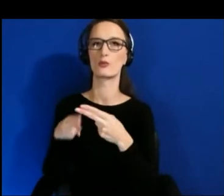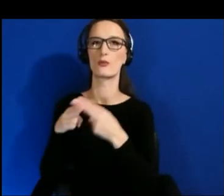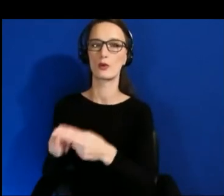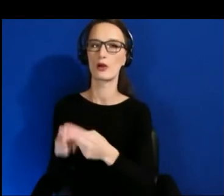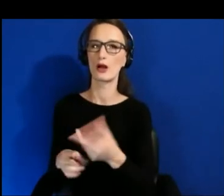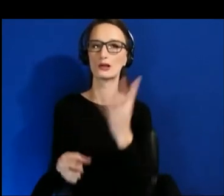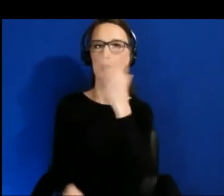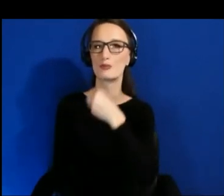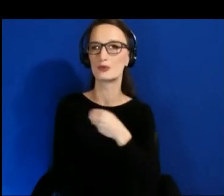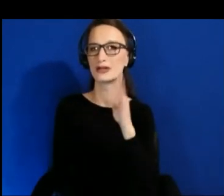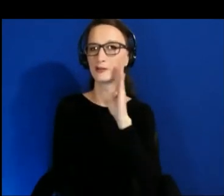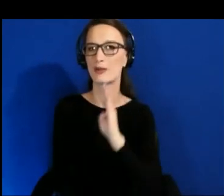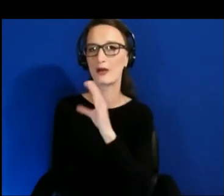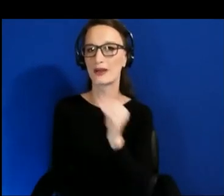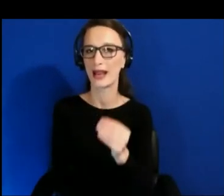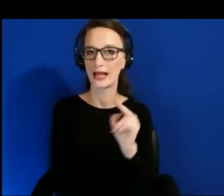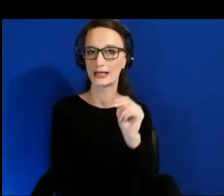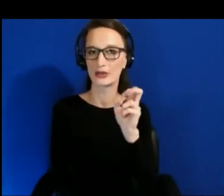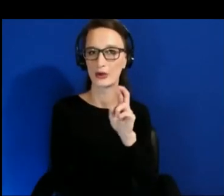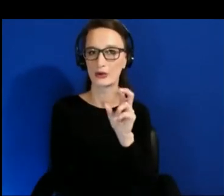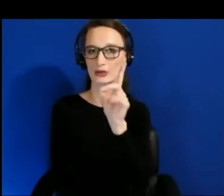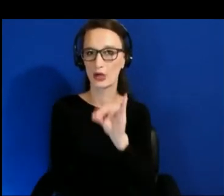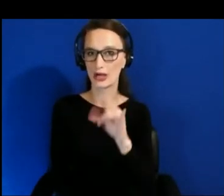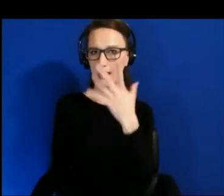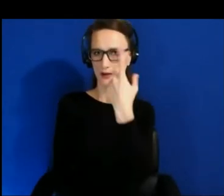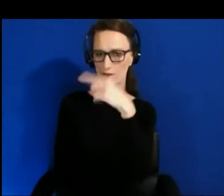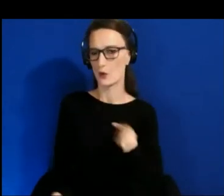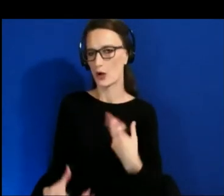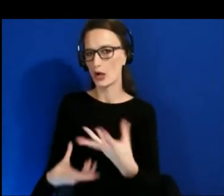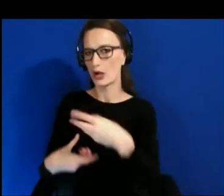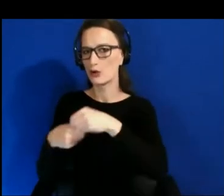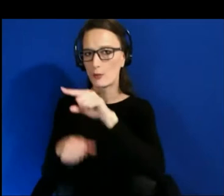properly, brought in Google's diversity and inclusion group to do testing and give us feedback.